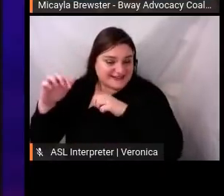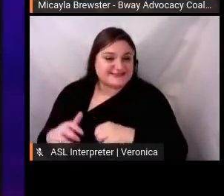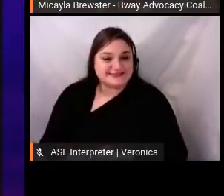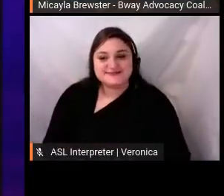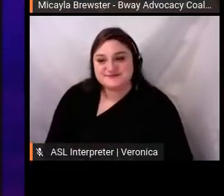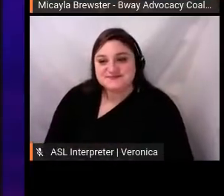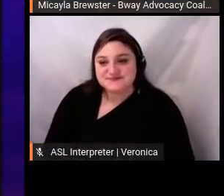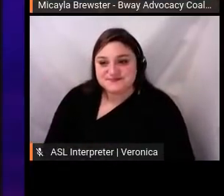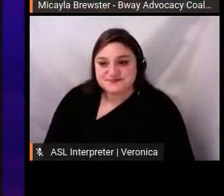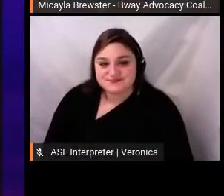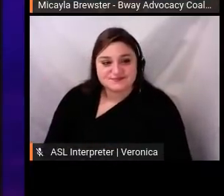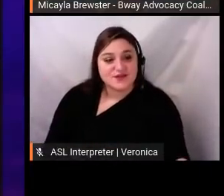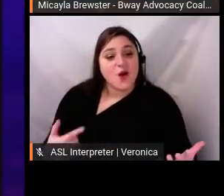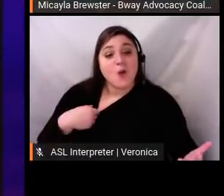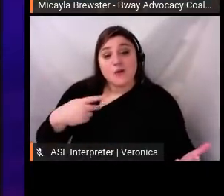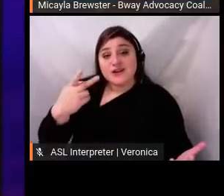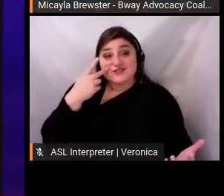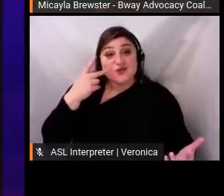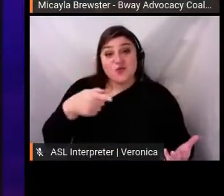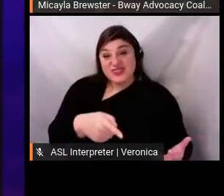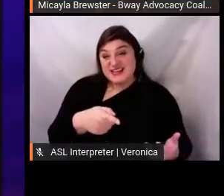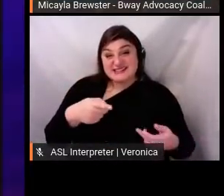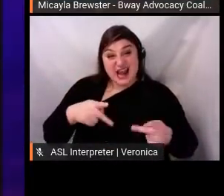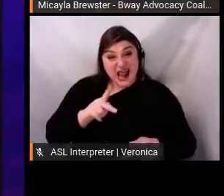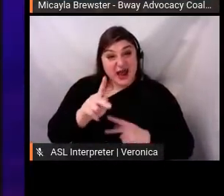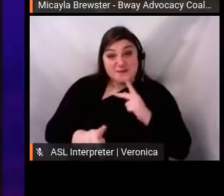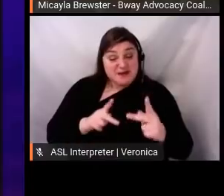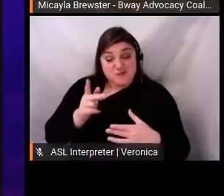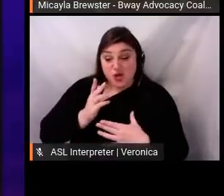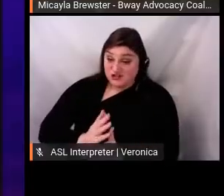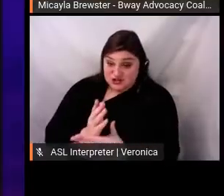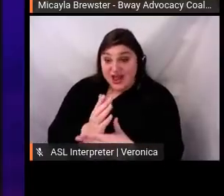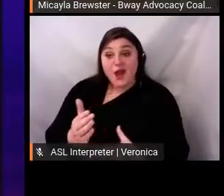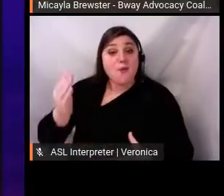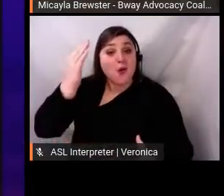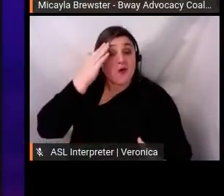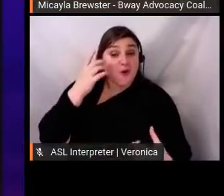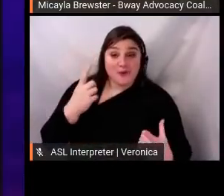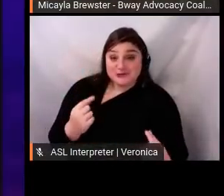and ready to do whatever they could for the cause? So, as days 2 and 3